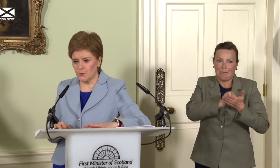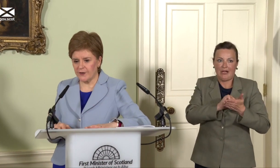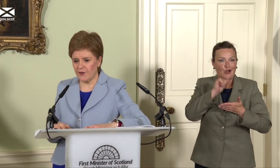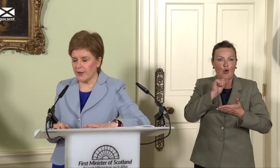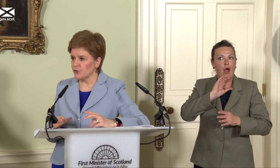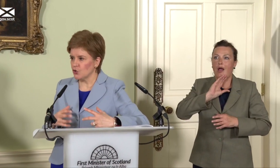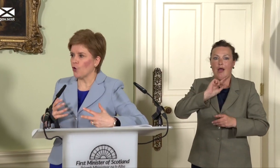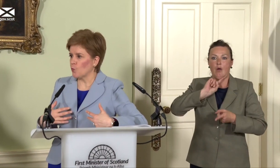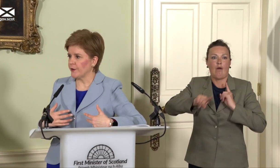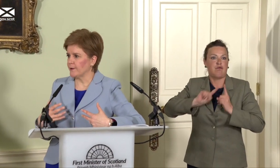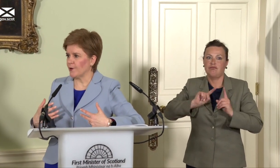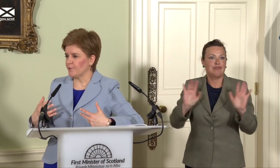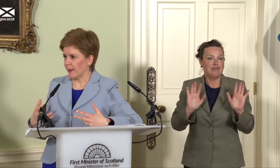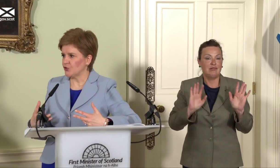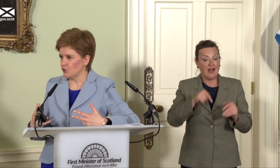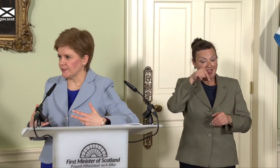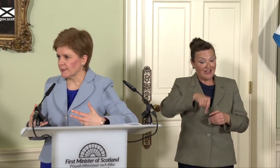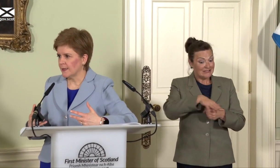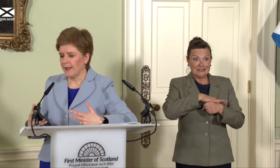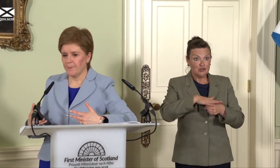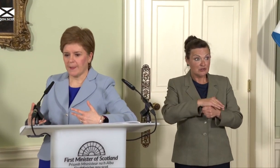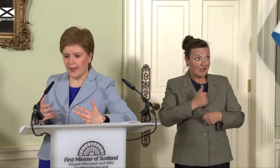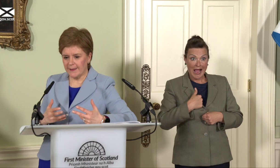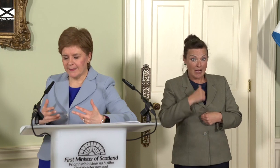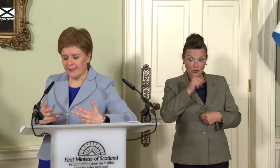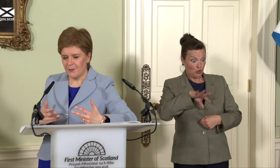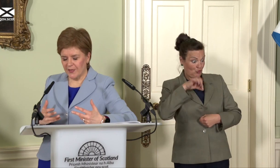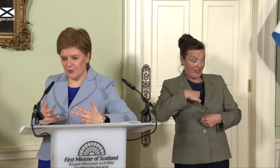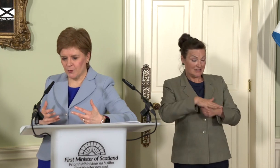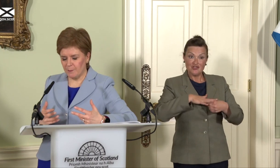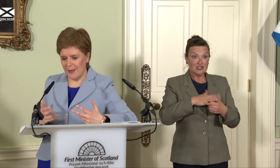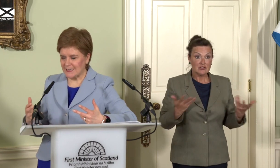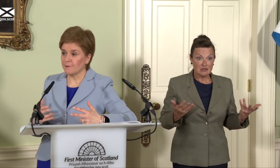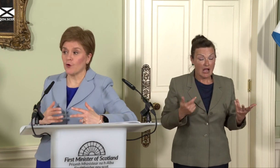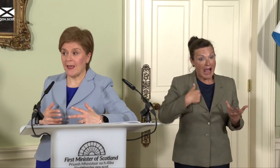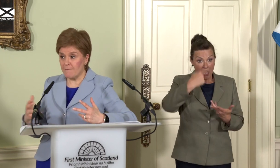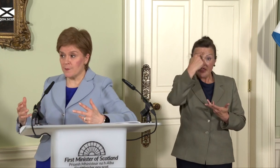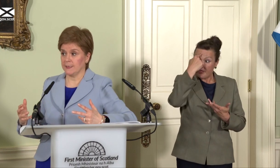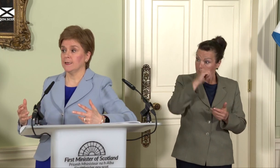are in right now is not one of my choosing. I think it would be better for everybody,